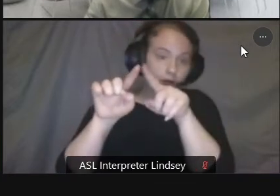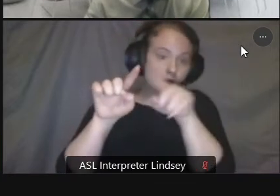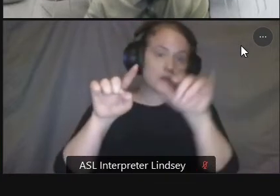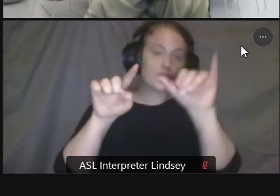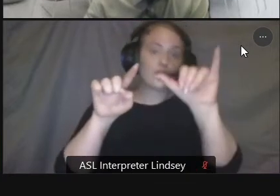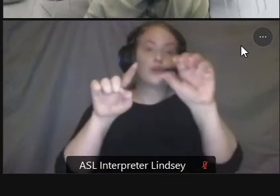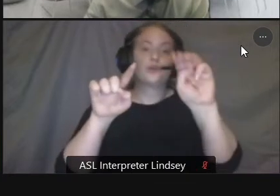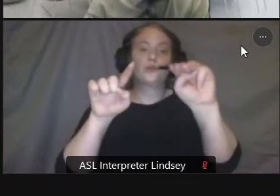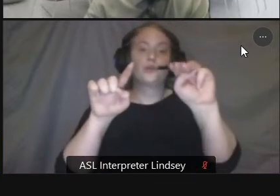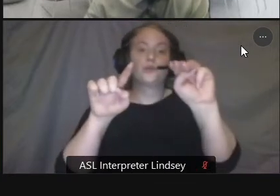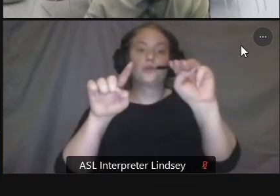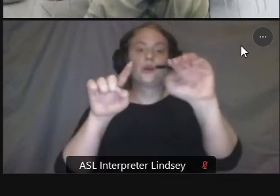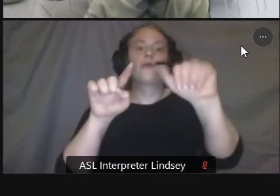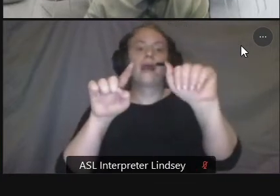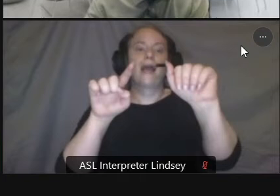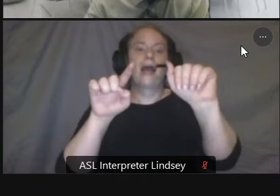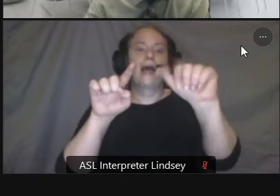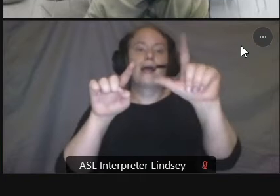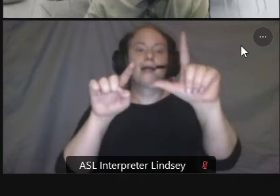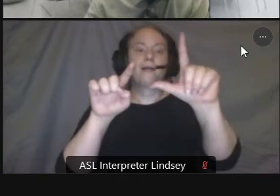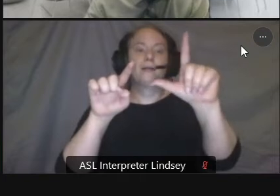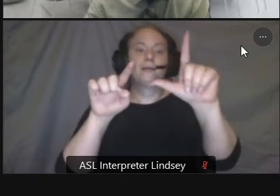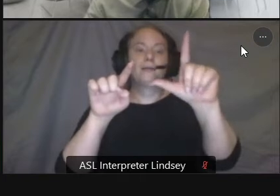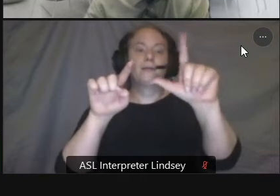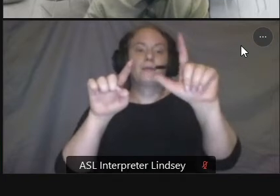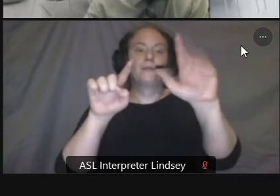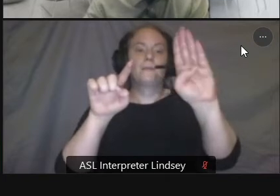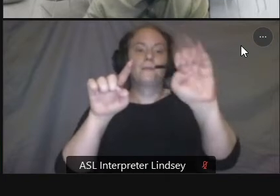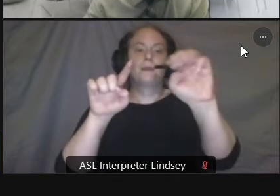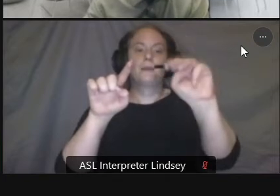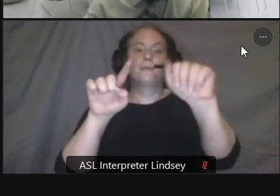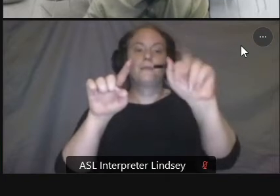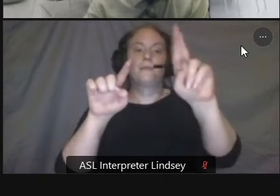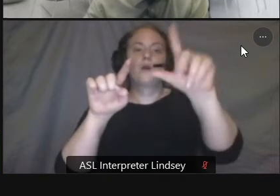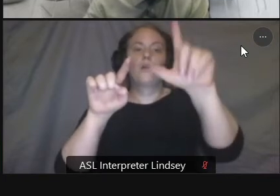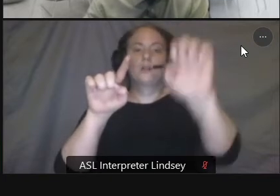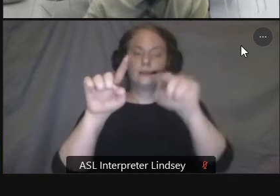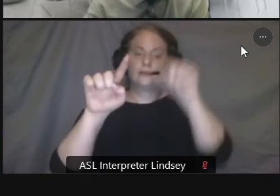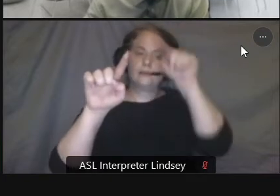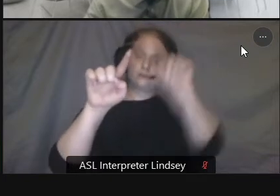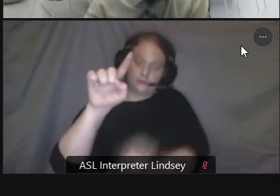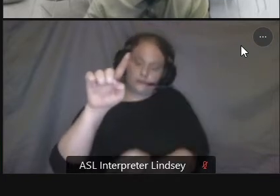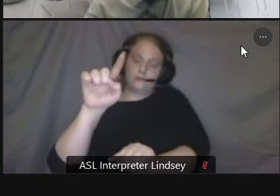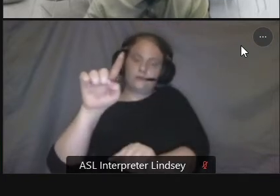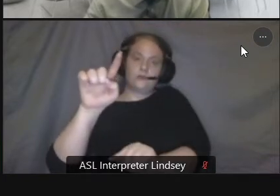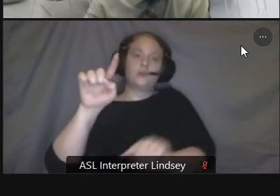are several retail and restaurants in the area there are some drive-through with curb cuts